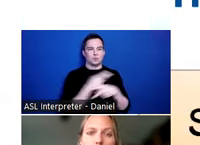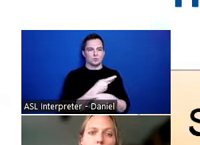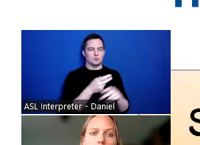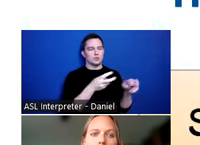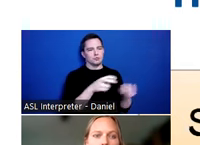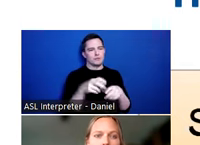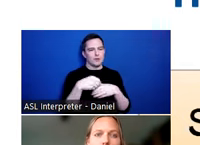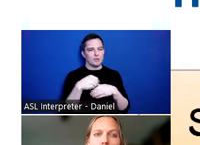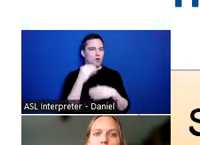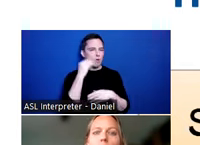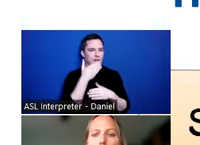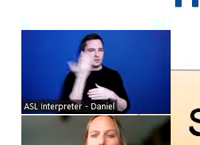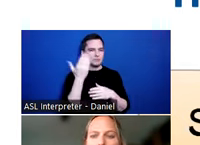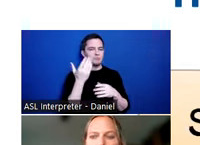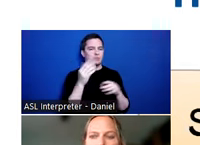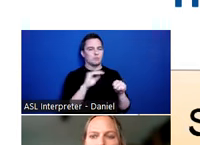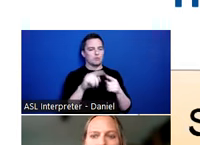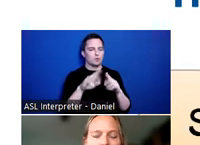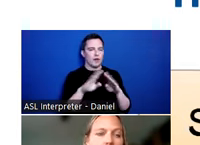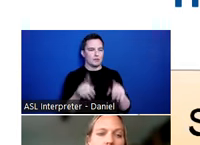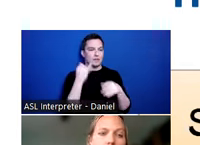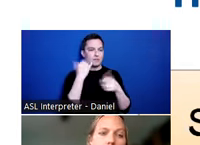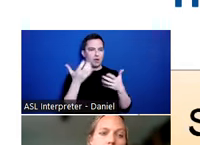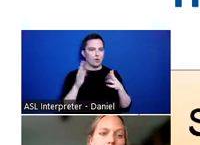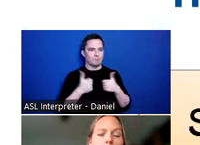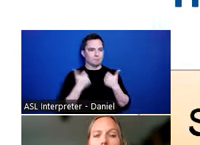homelessness into housing when there is an existence of a TBI.